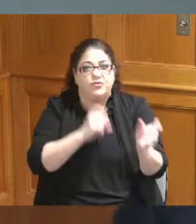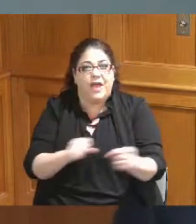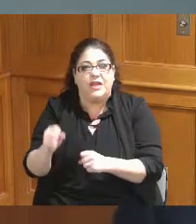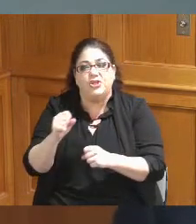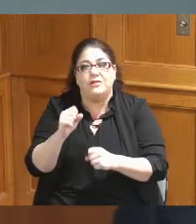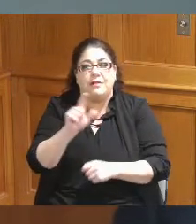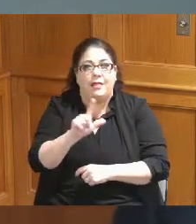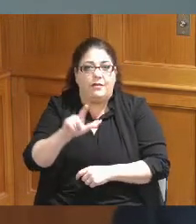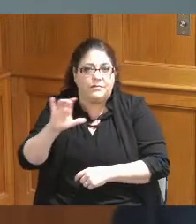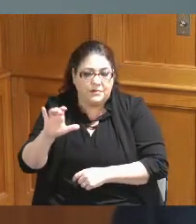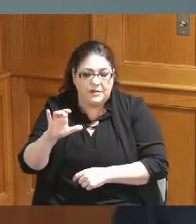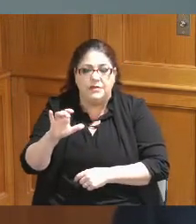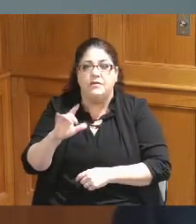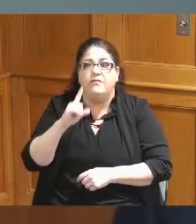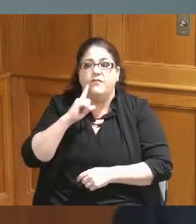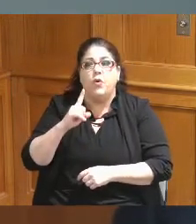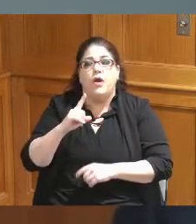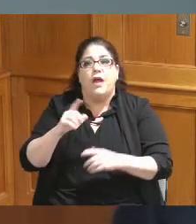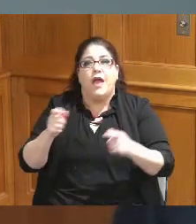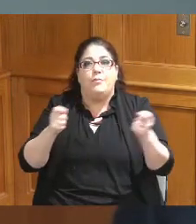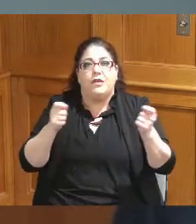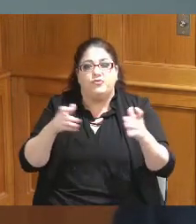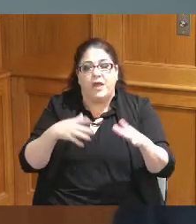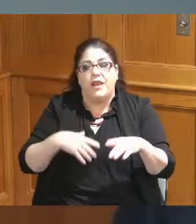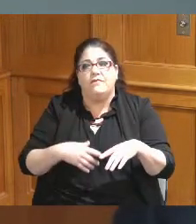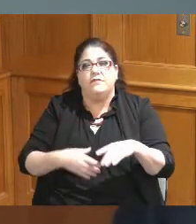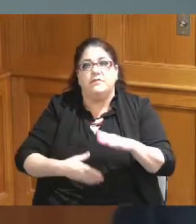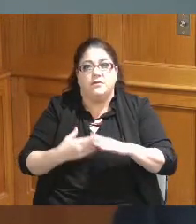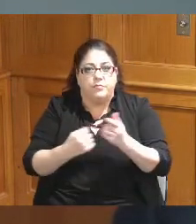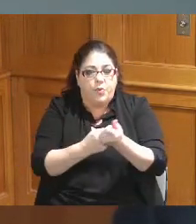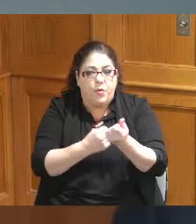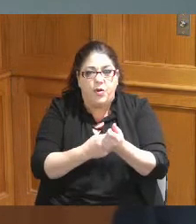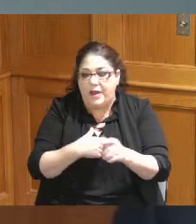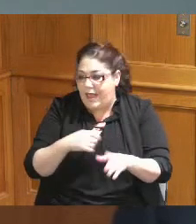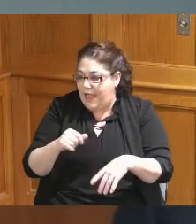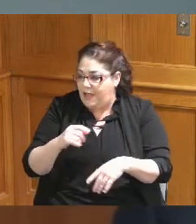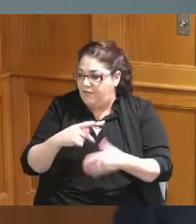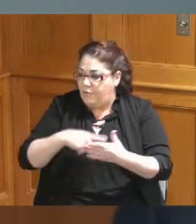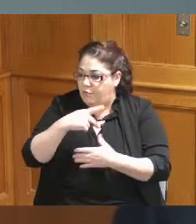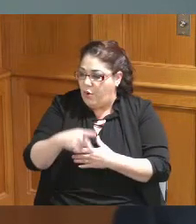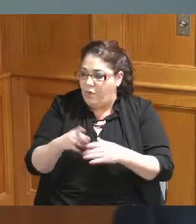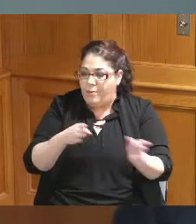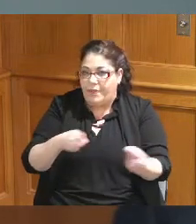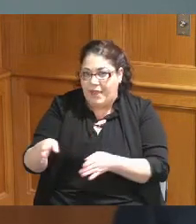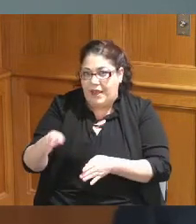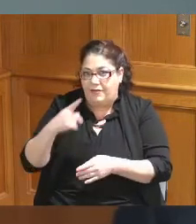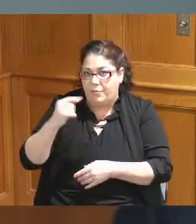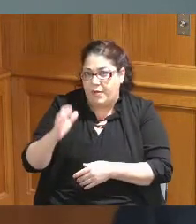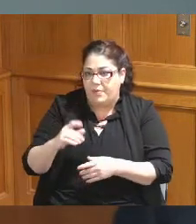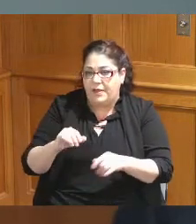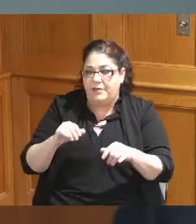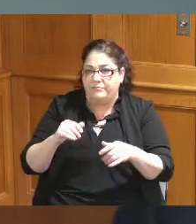for Administrative support public engagement and strategic program planning we have a four